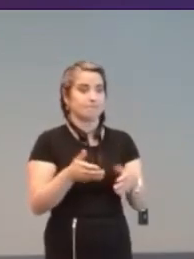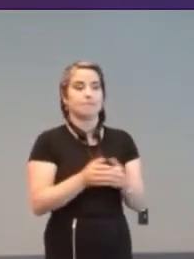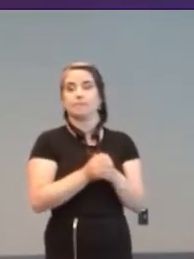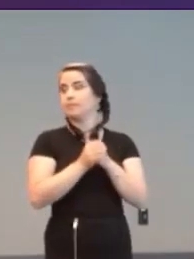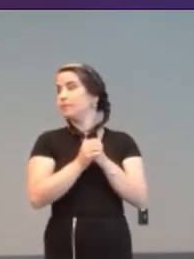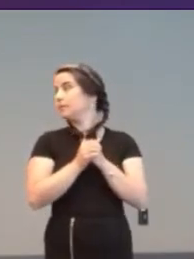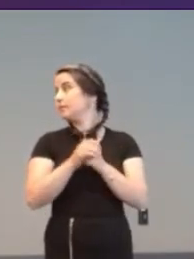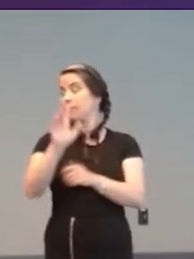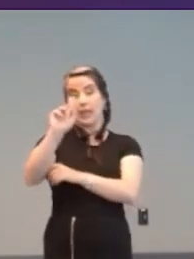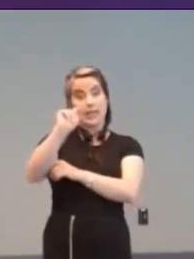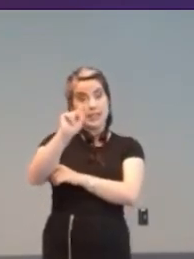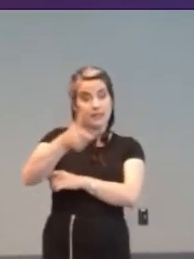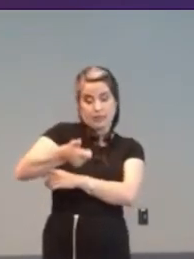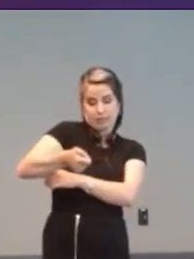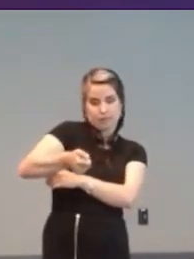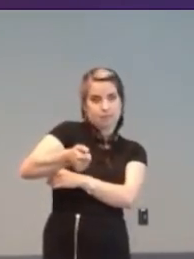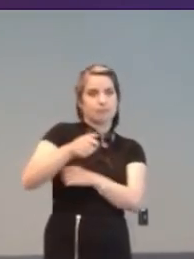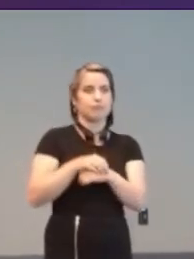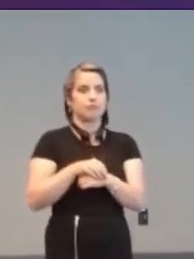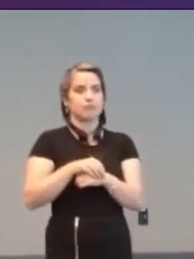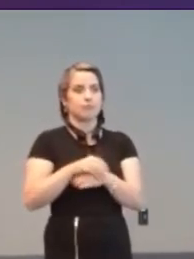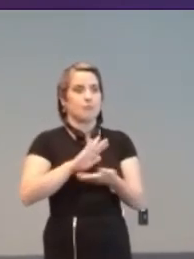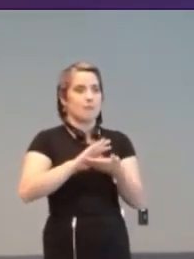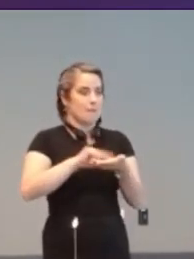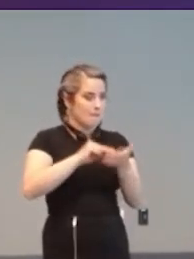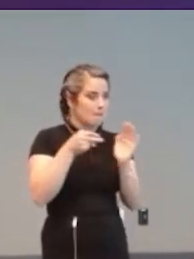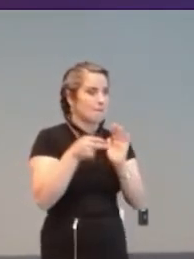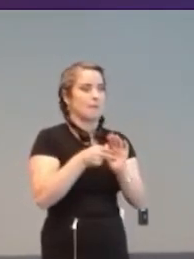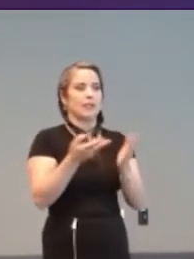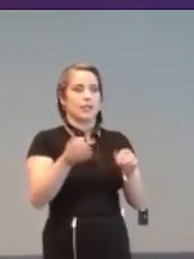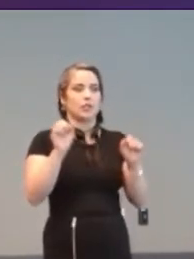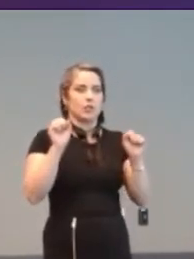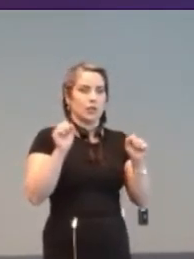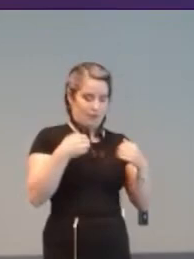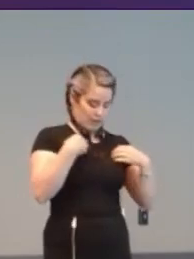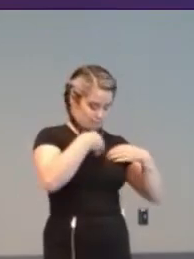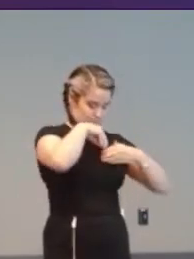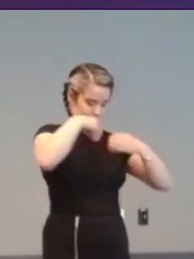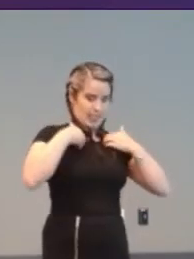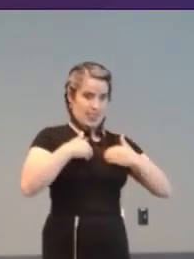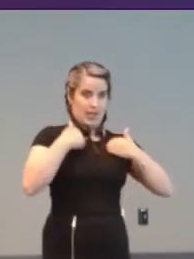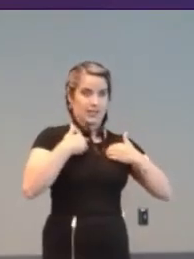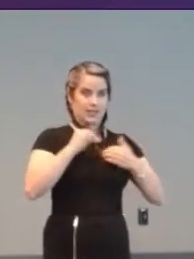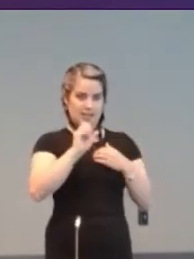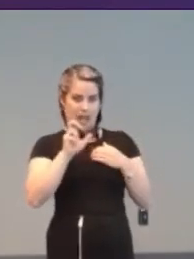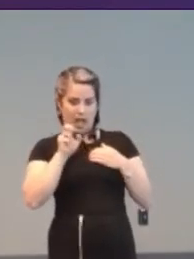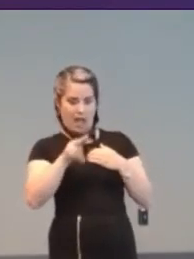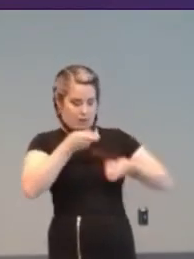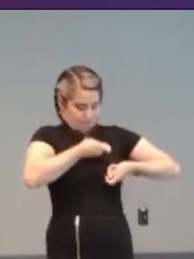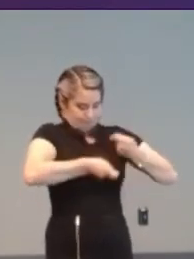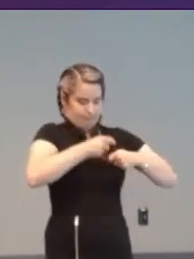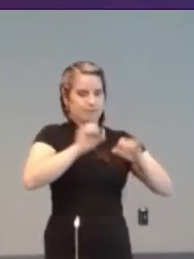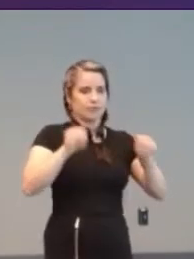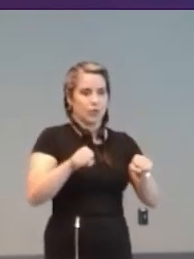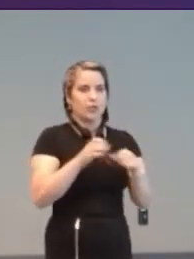TV control accessible from the confines of an iron lung, engineered by a team with links to Bally pinball.